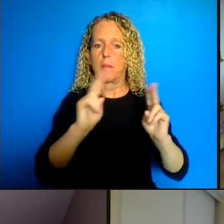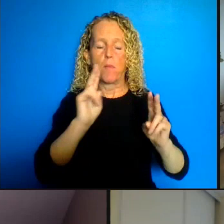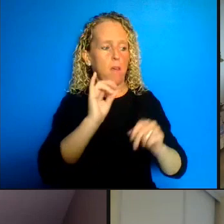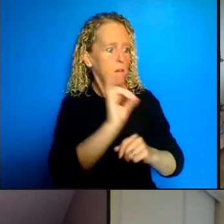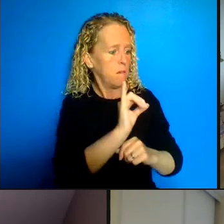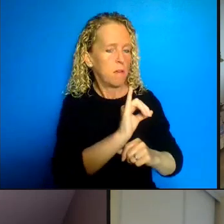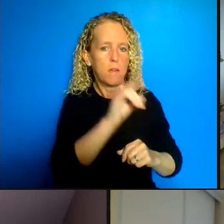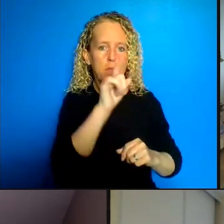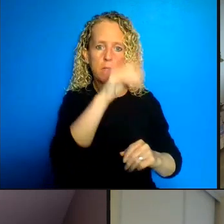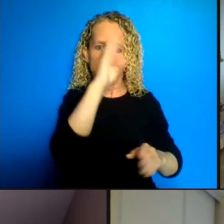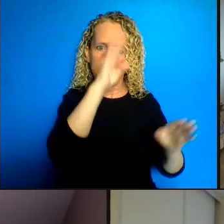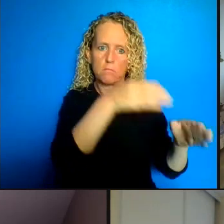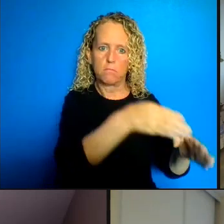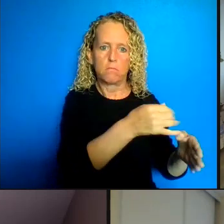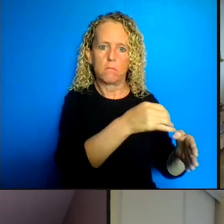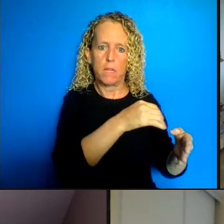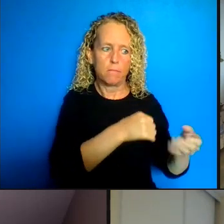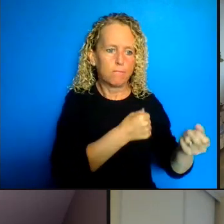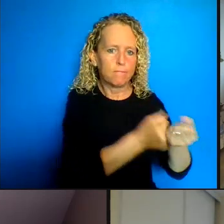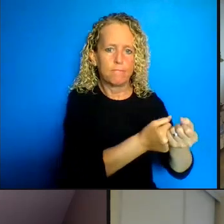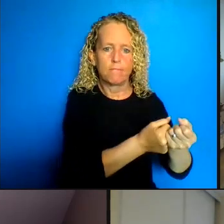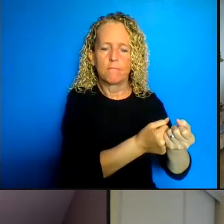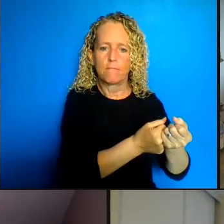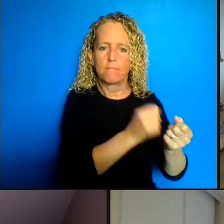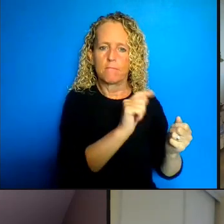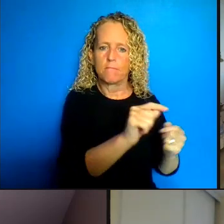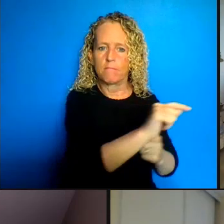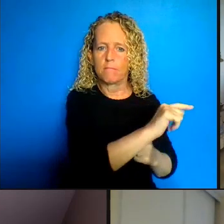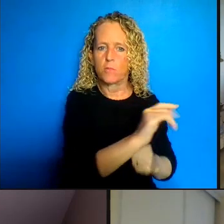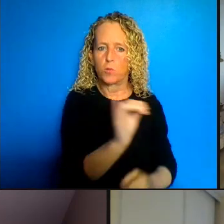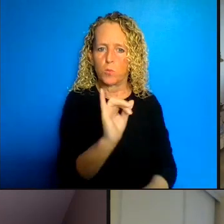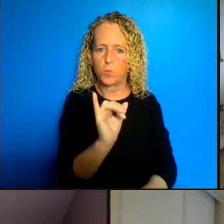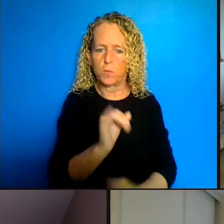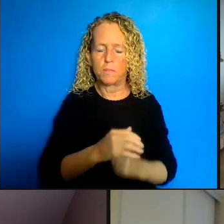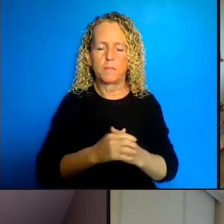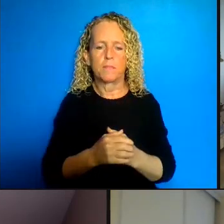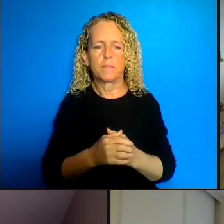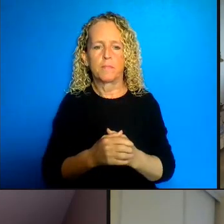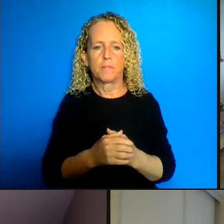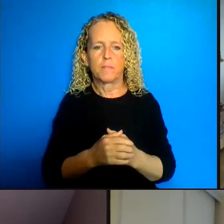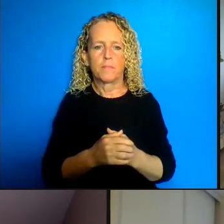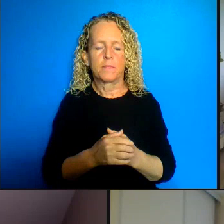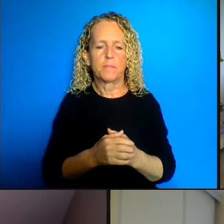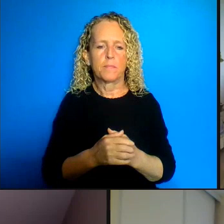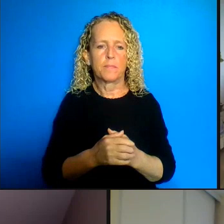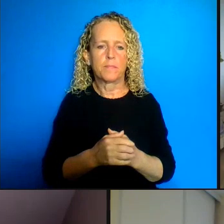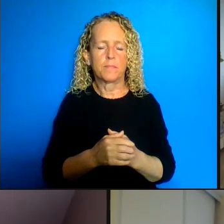them. So I think that the first piece of this